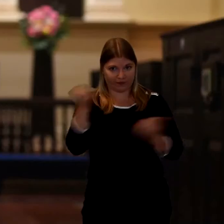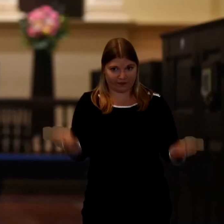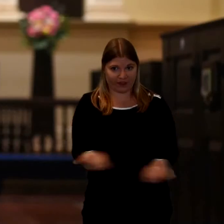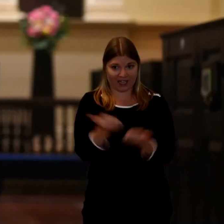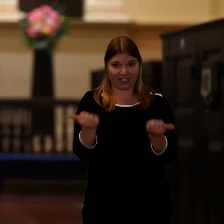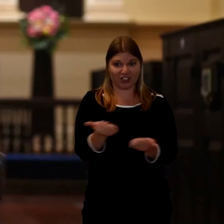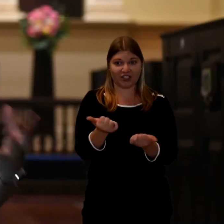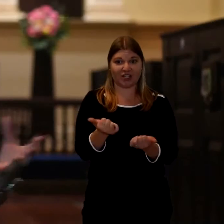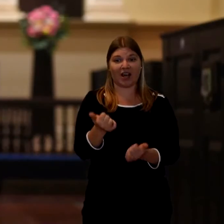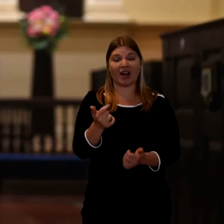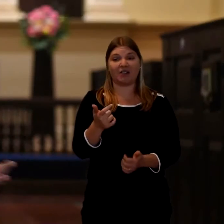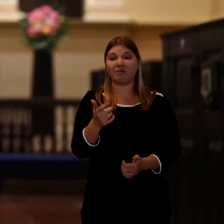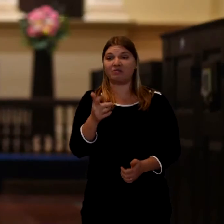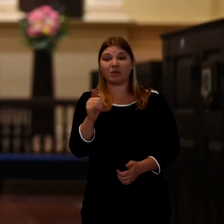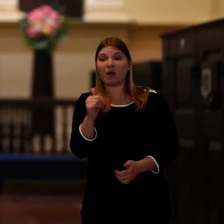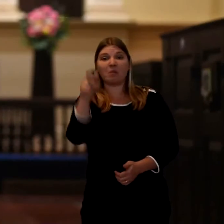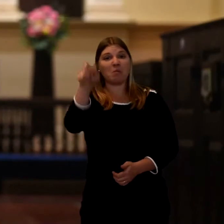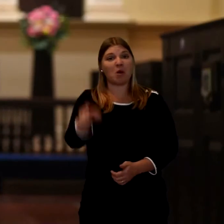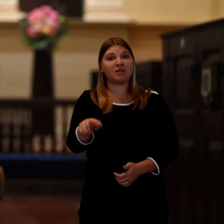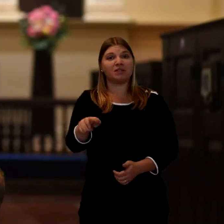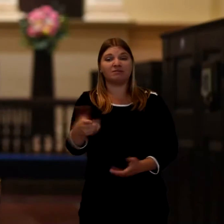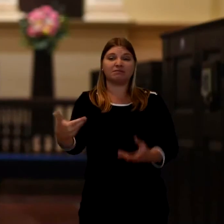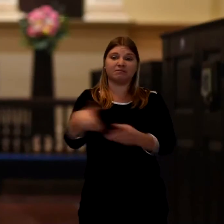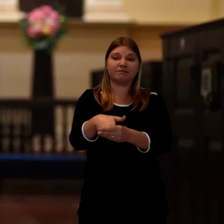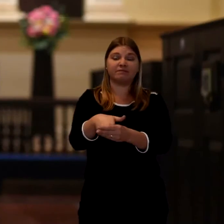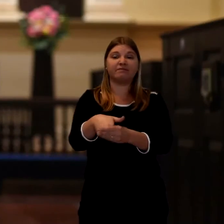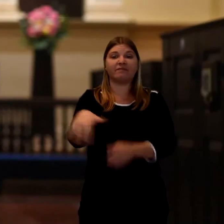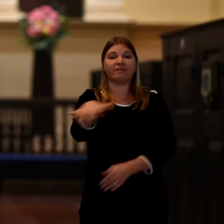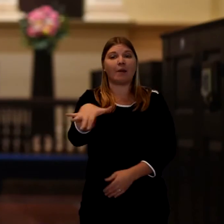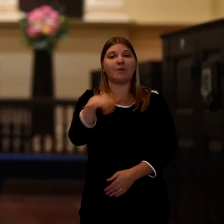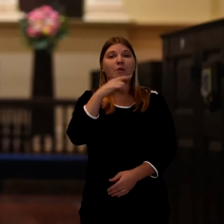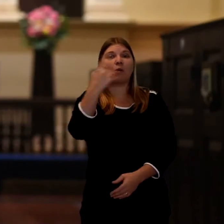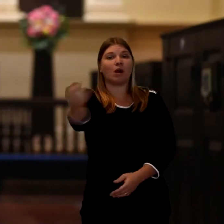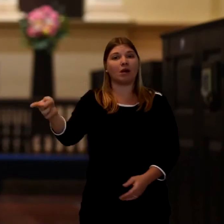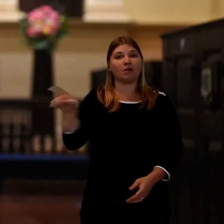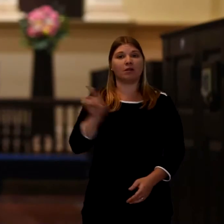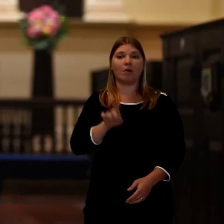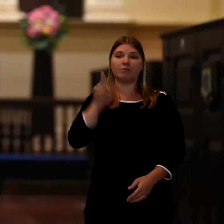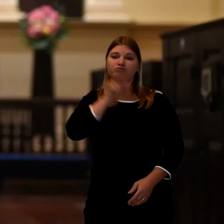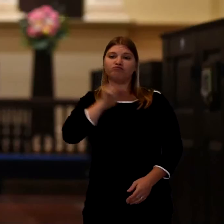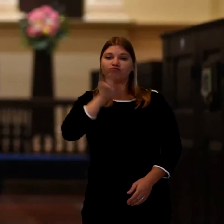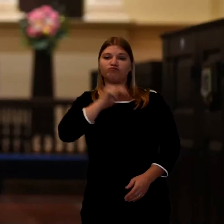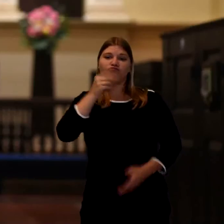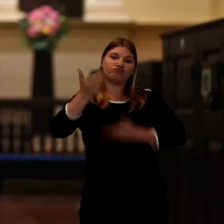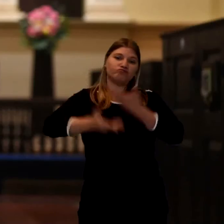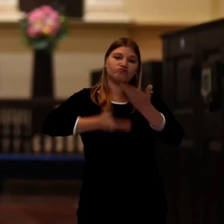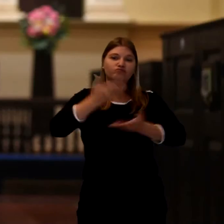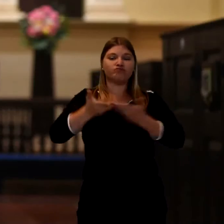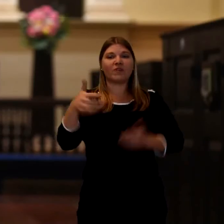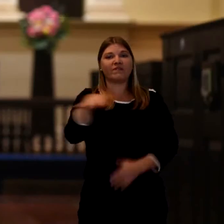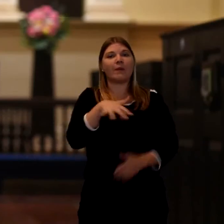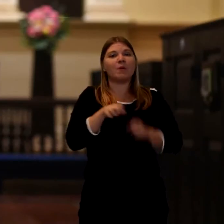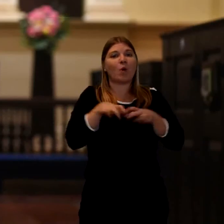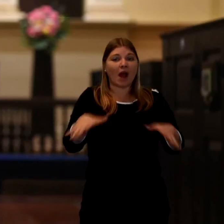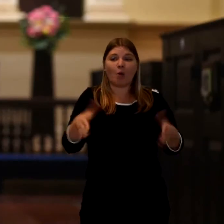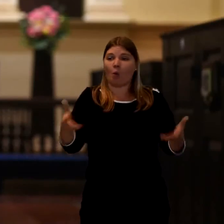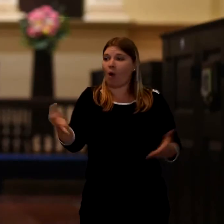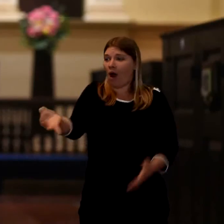And I will have taken all the many things they've told me and distilled it down. And tried to get a sense of how who the person was and what they were like.